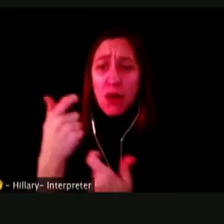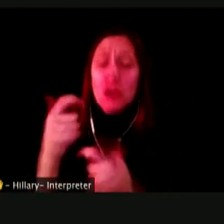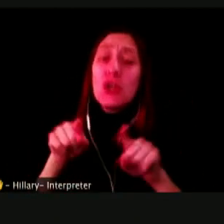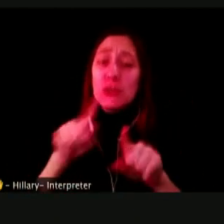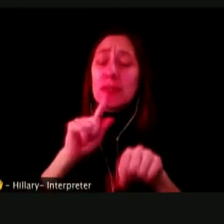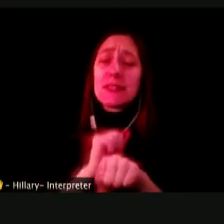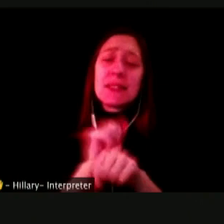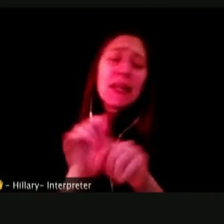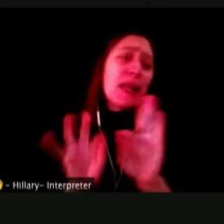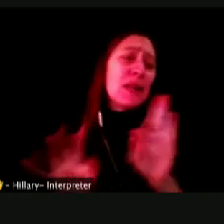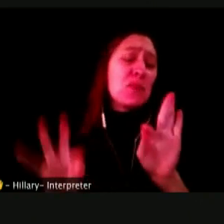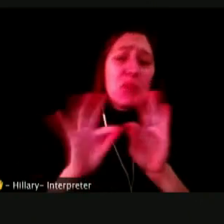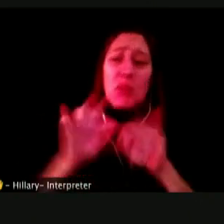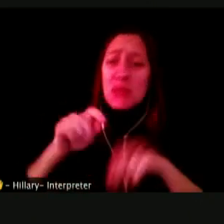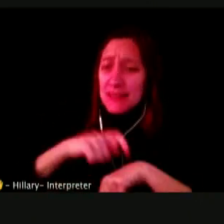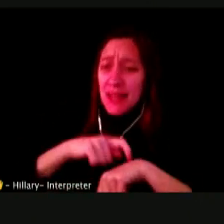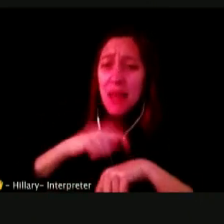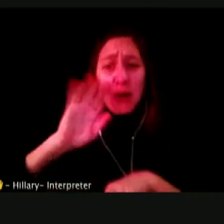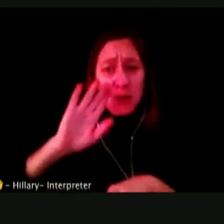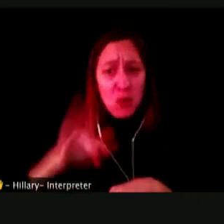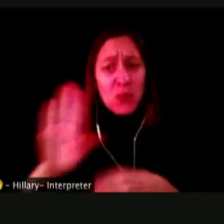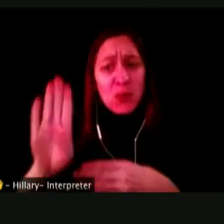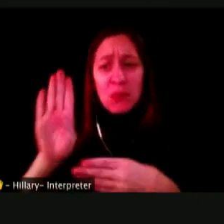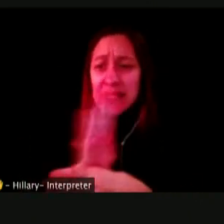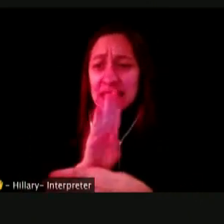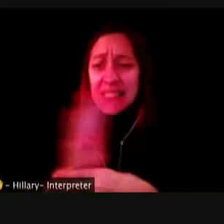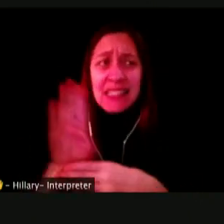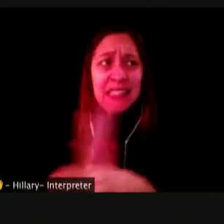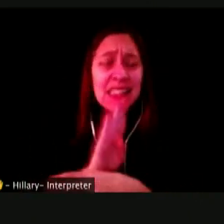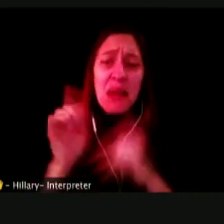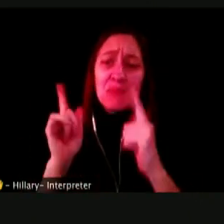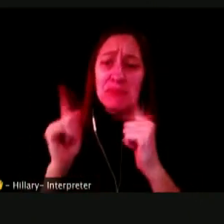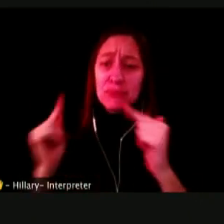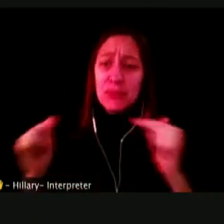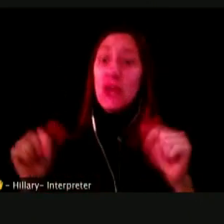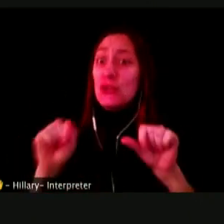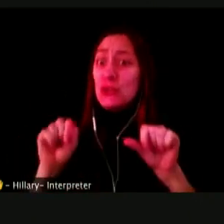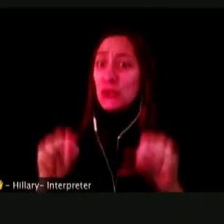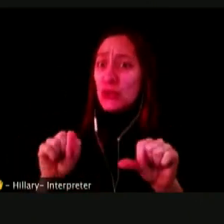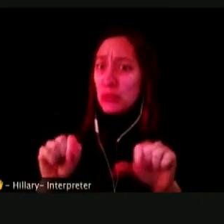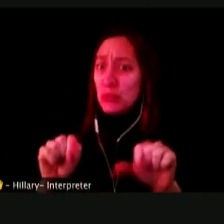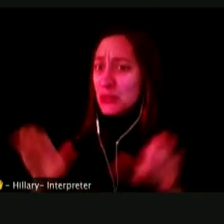I'M SURE YOU ARE BUSY AND HAVE LOTS OF OTHER THINGS YOU COULD DO, BUT THIS CONVERSATION